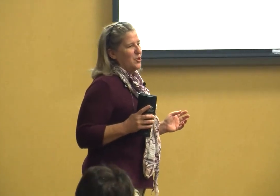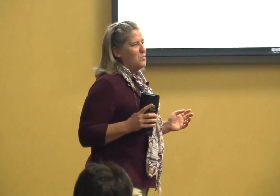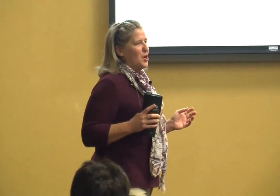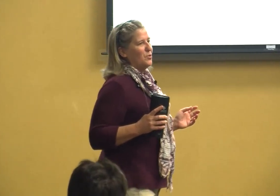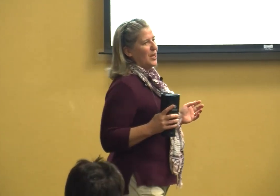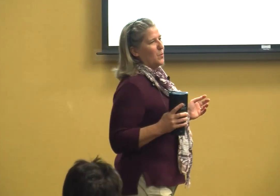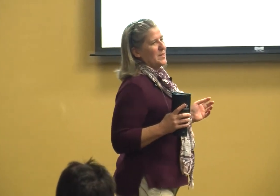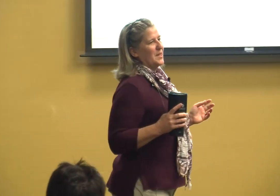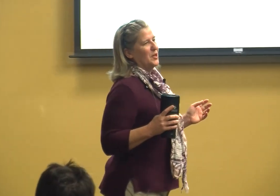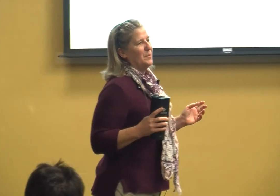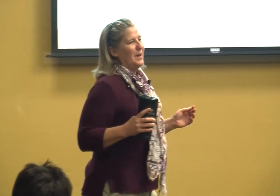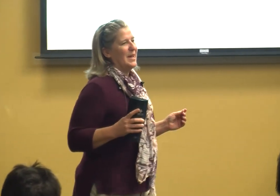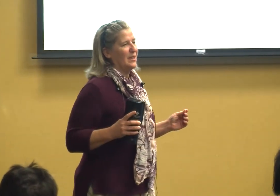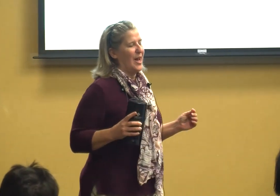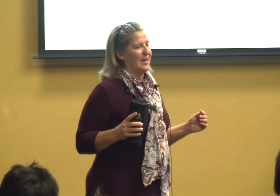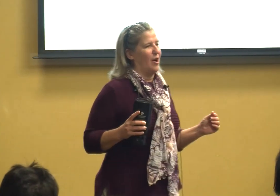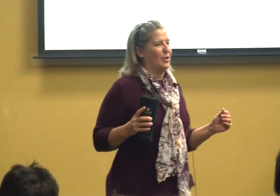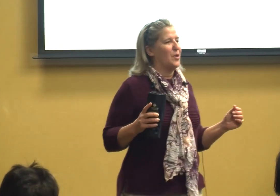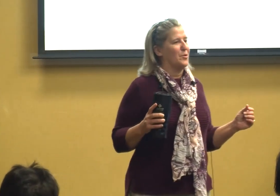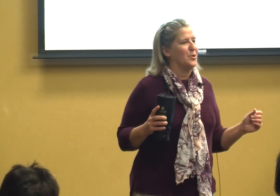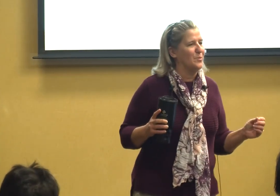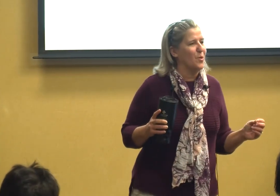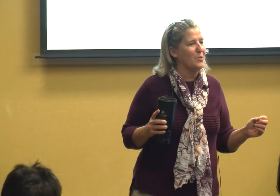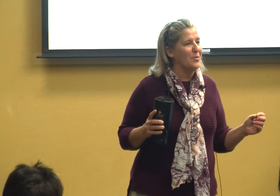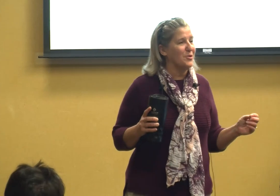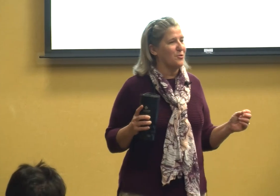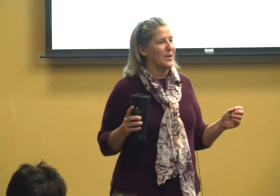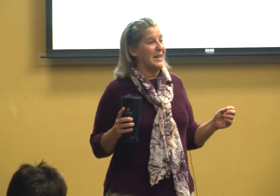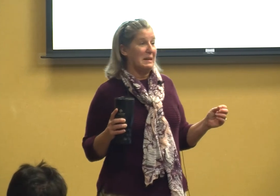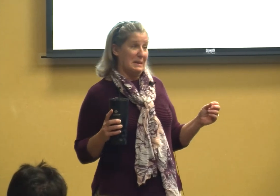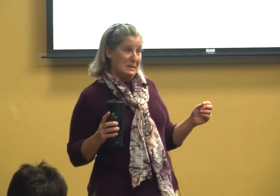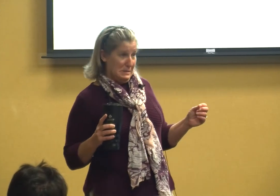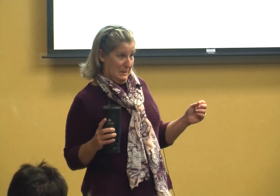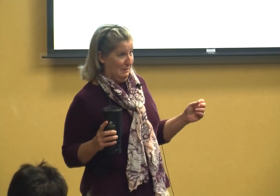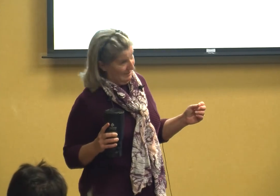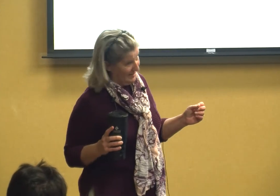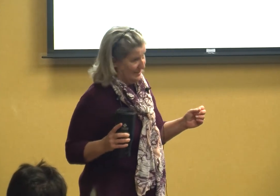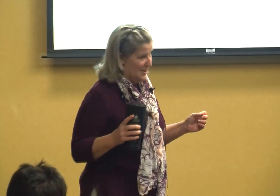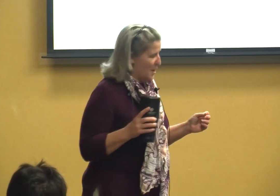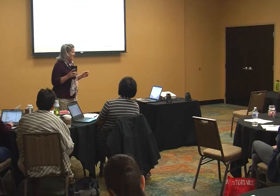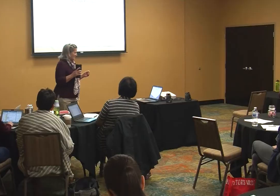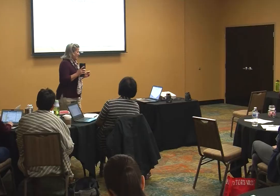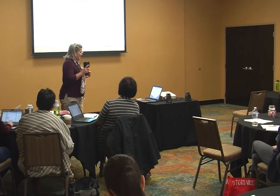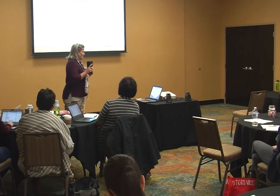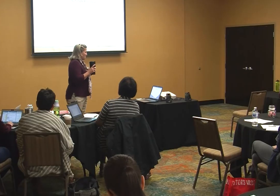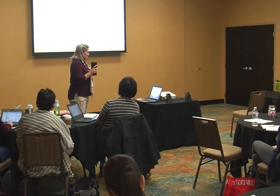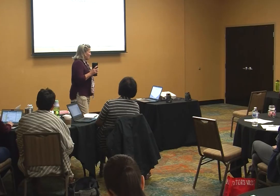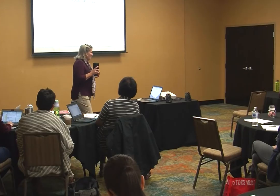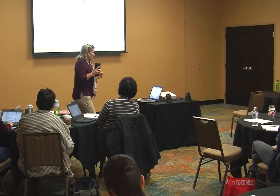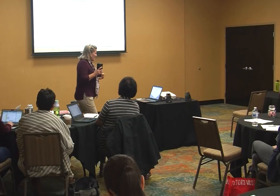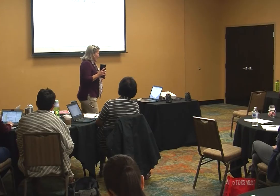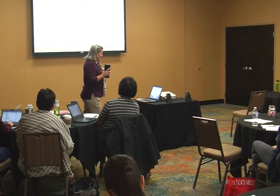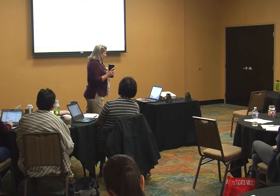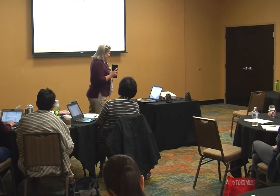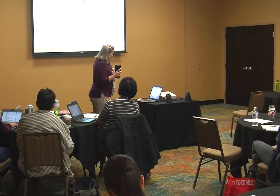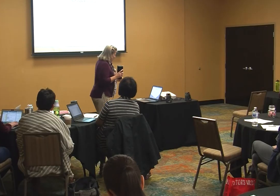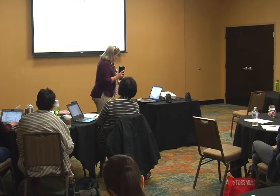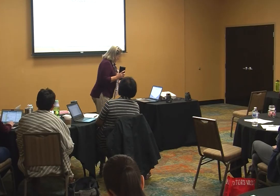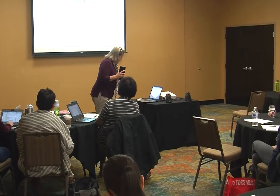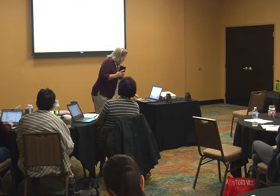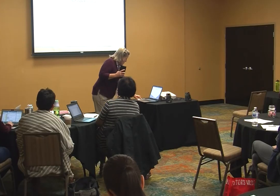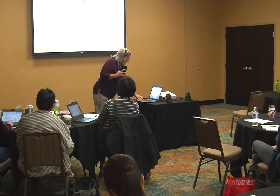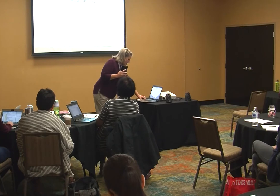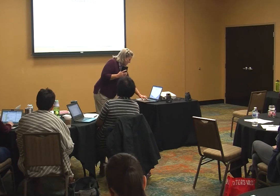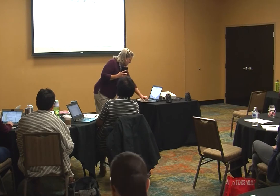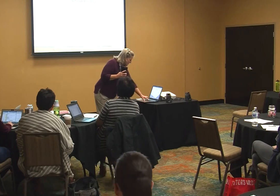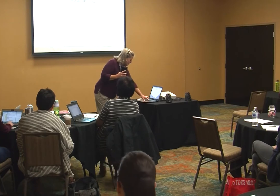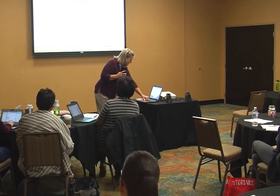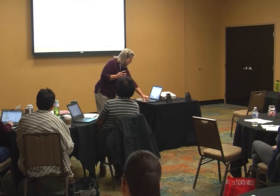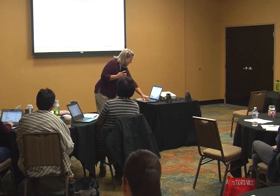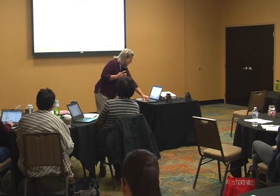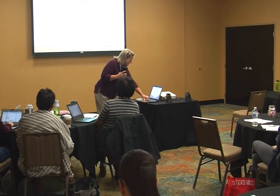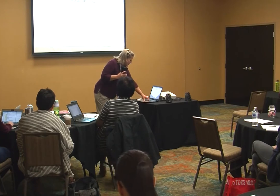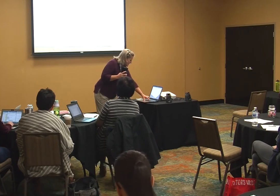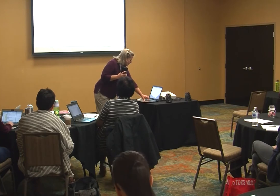you knew that it wasn't going to be like all over word on the street is yeah all right so